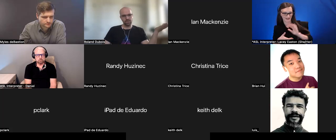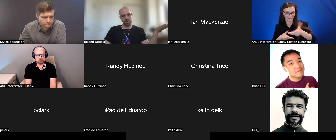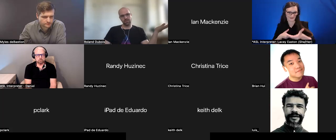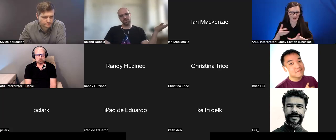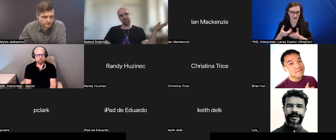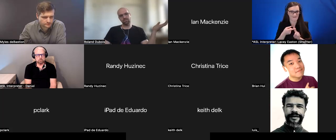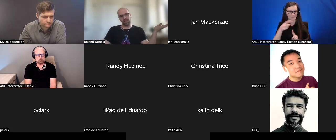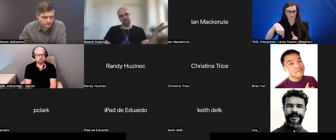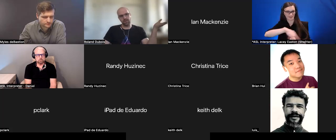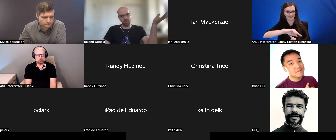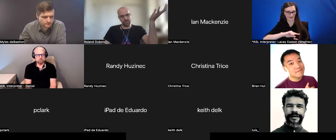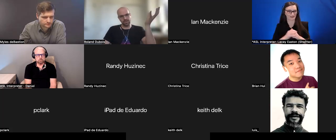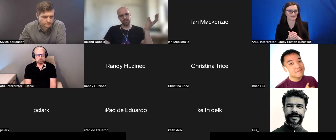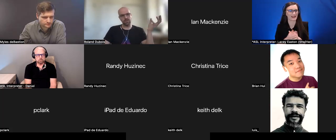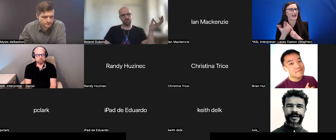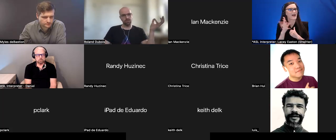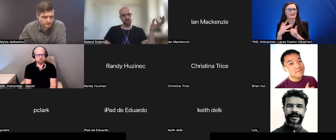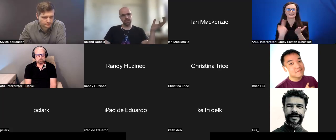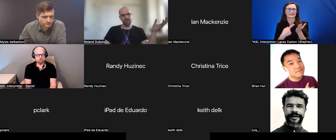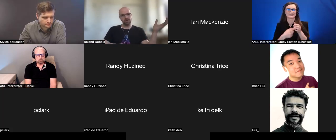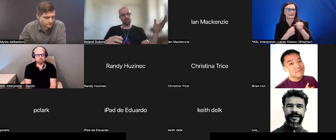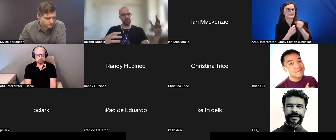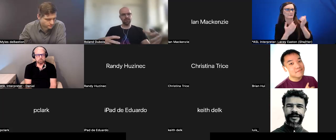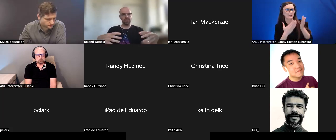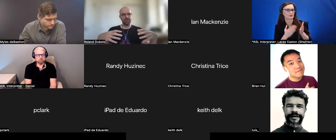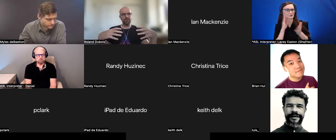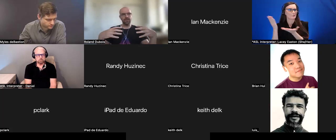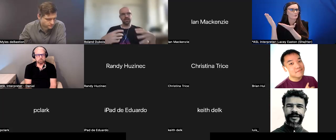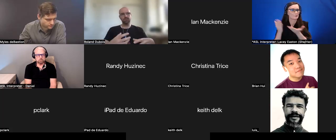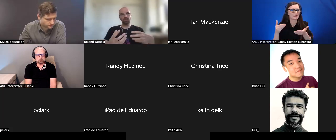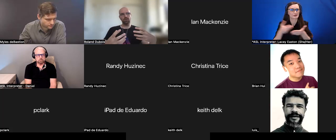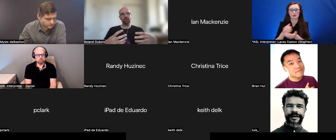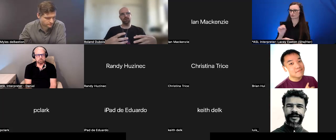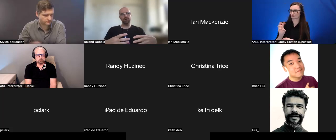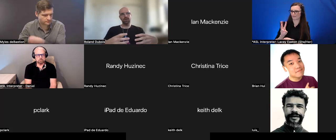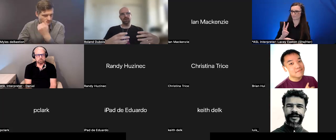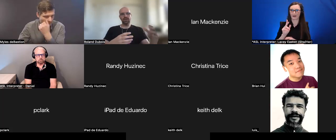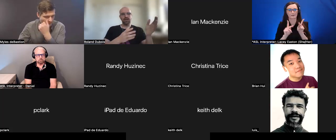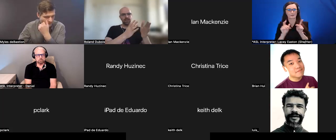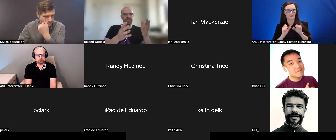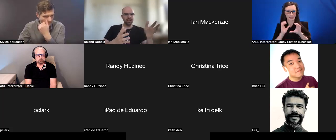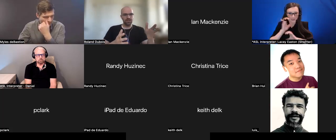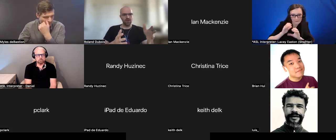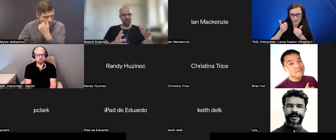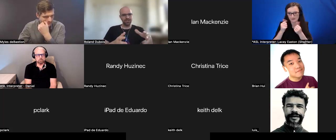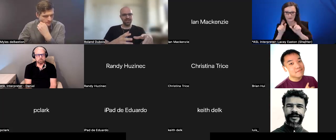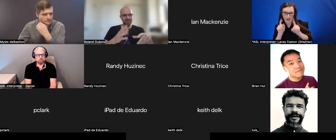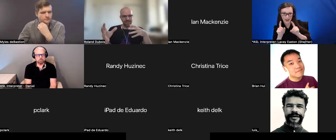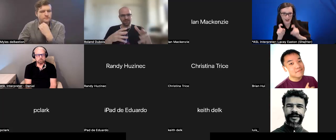sponsors bringing in new pieces of software. People can explore cutting edge technology, and